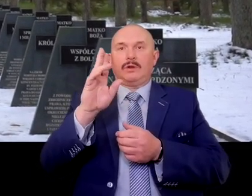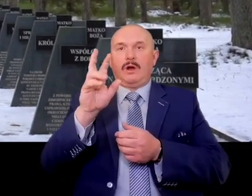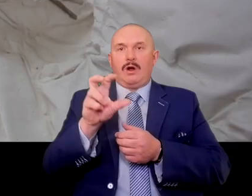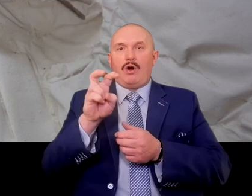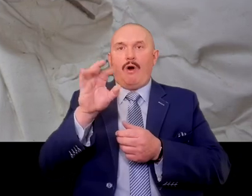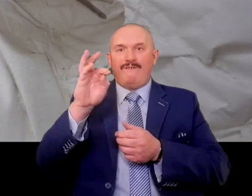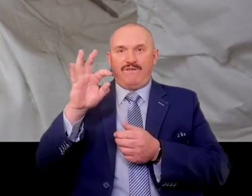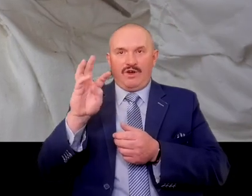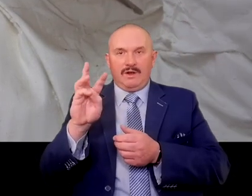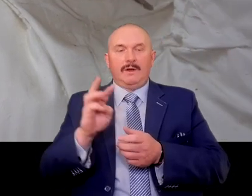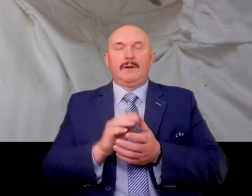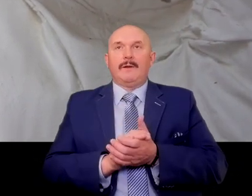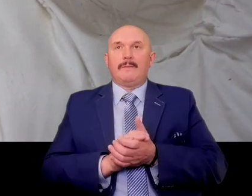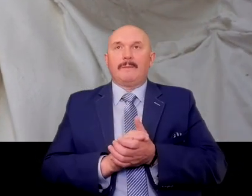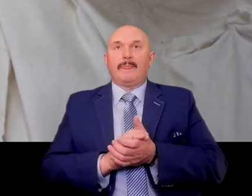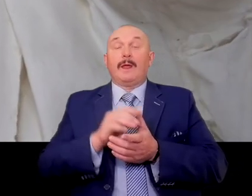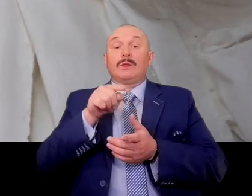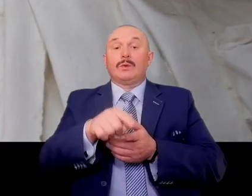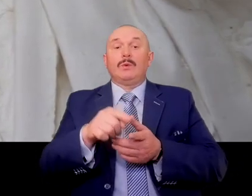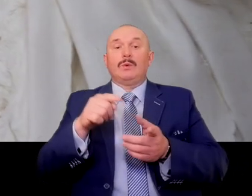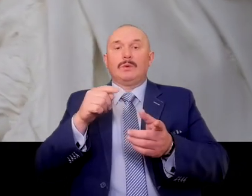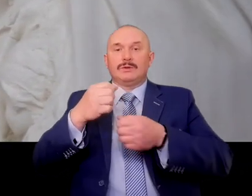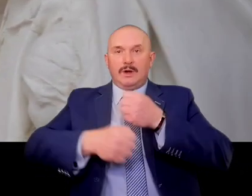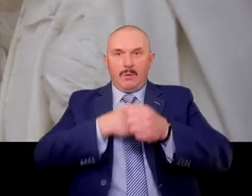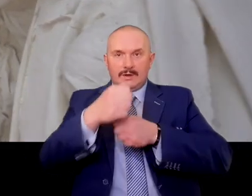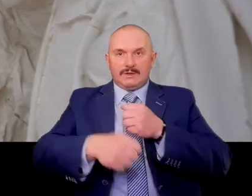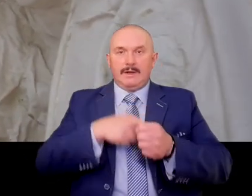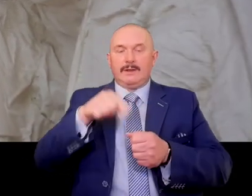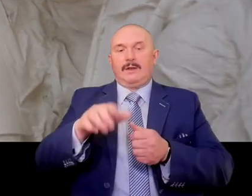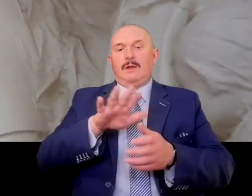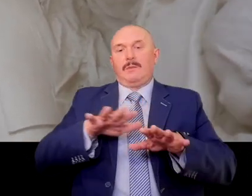This is how the activists from these areas